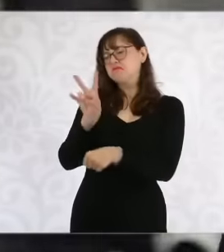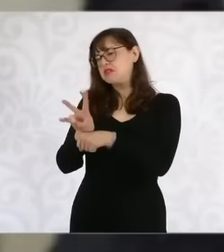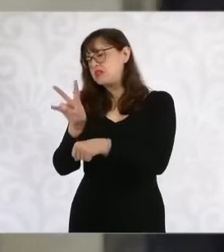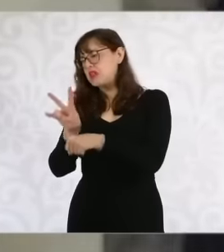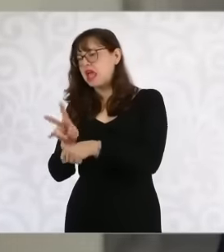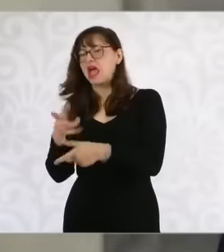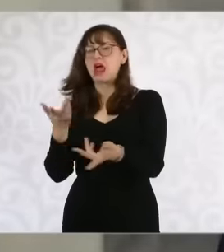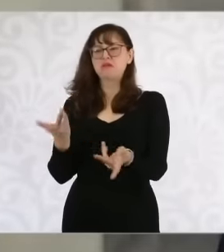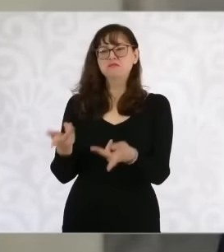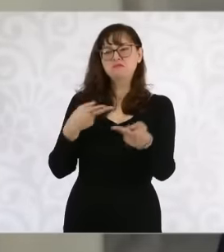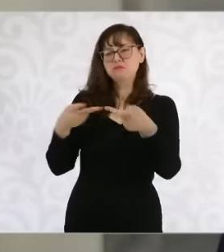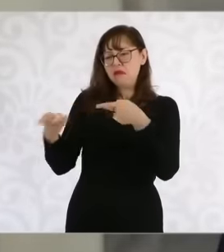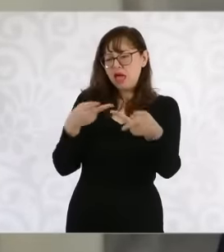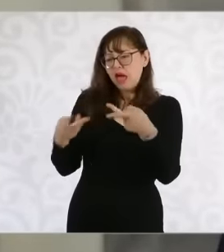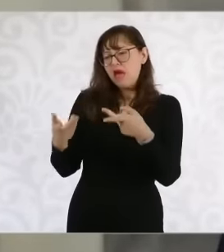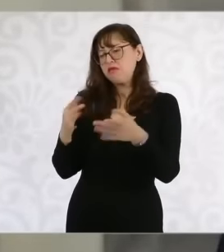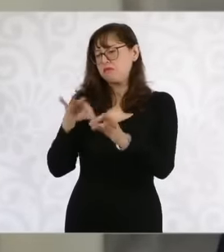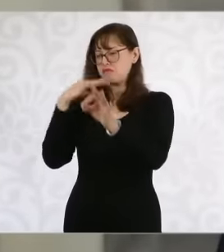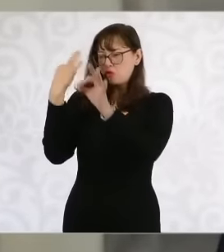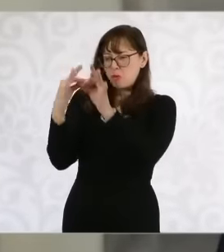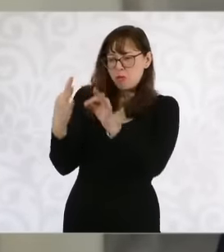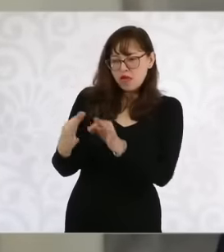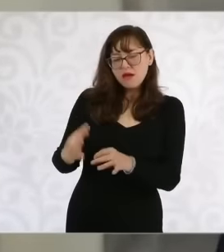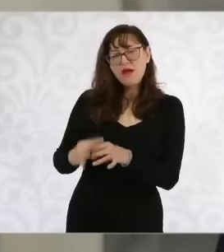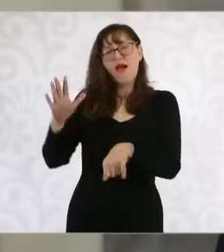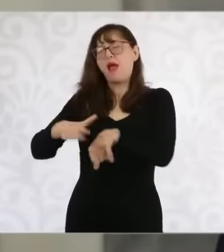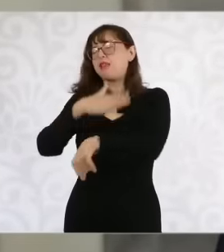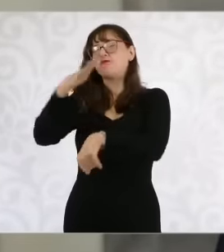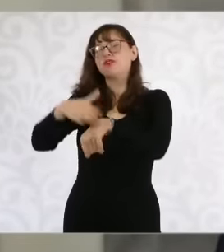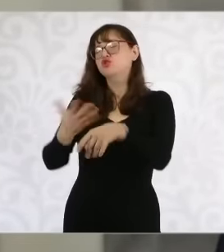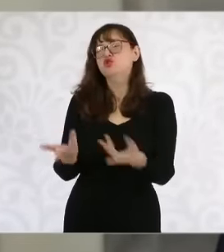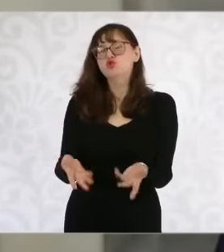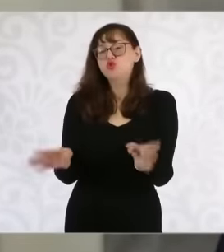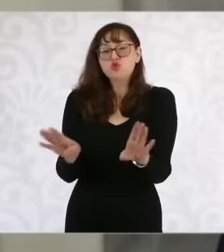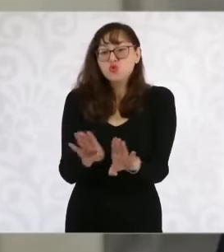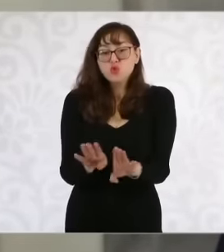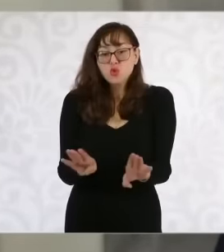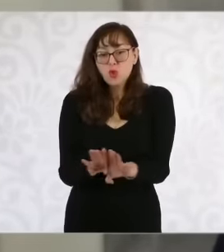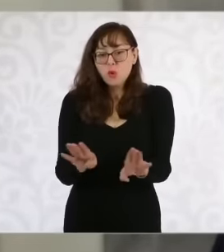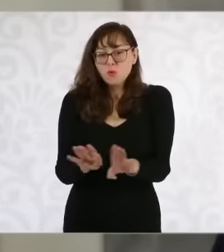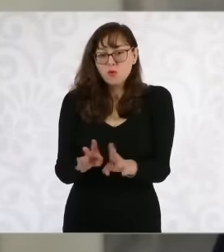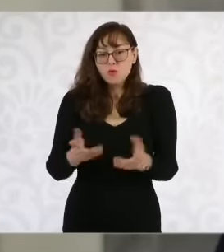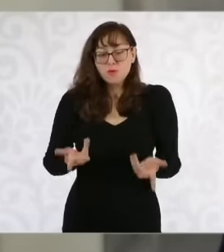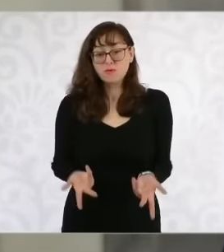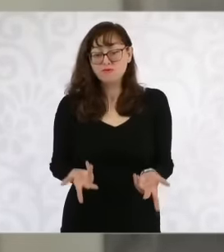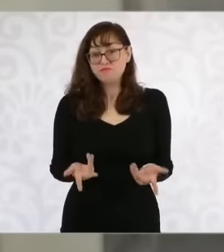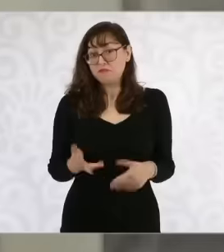operating rules to be followed. So how are you going to do this ca 10 action by